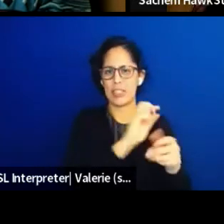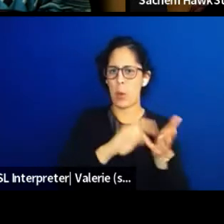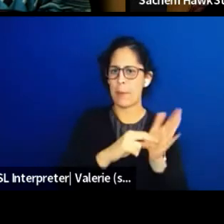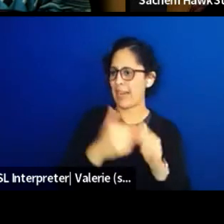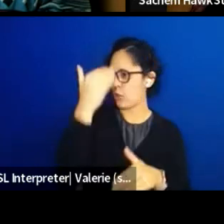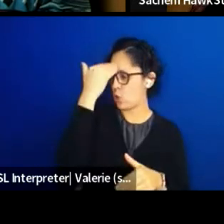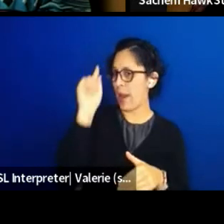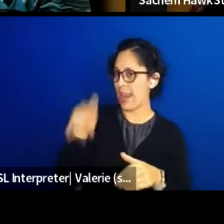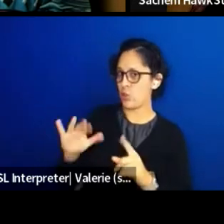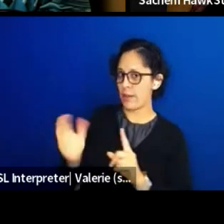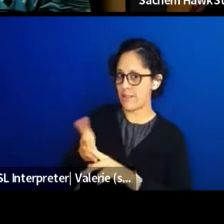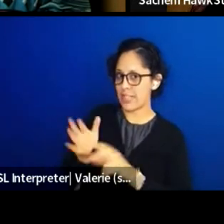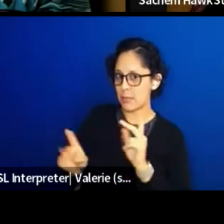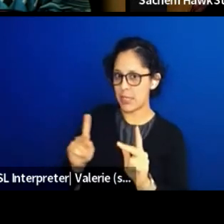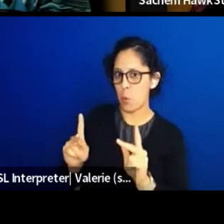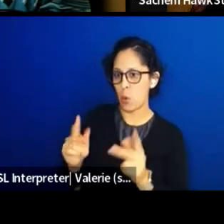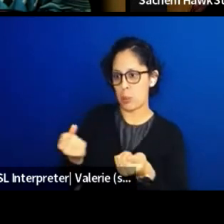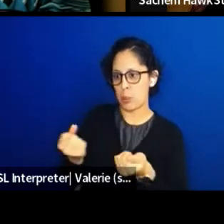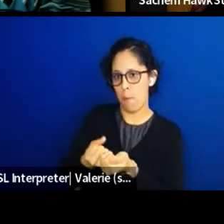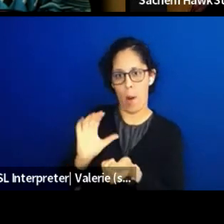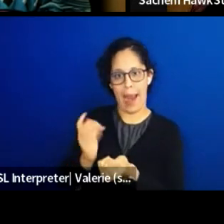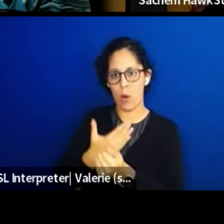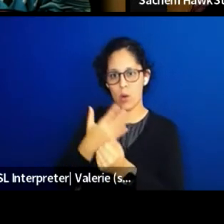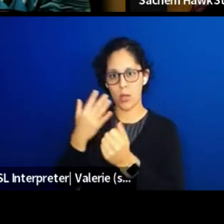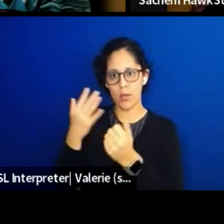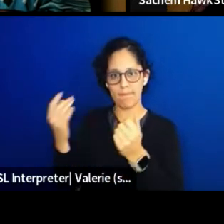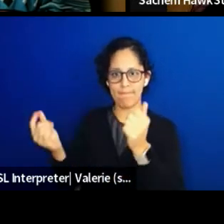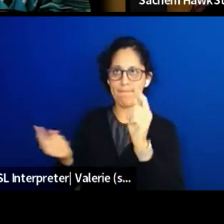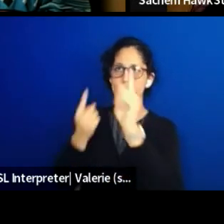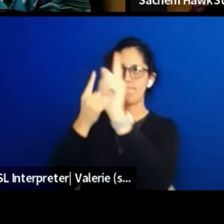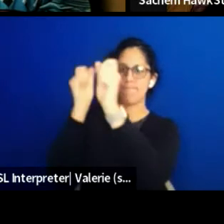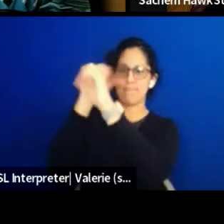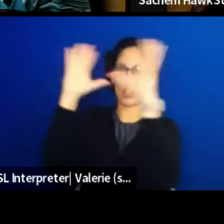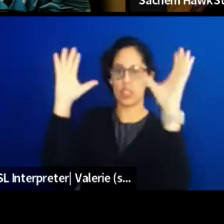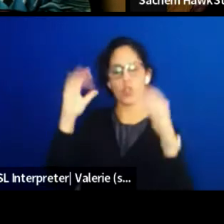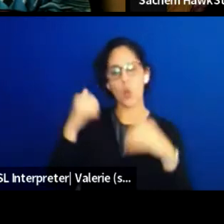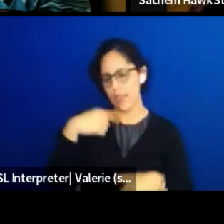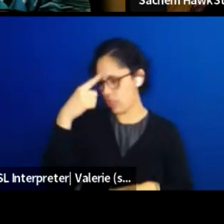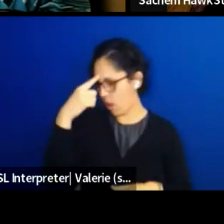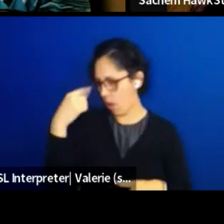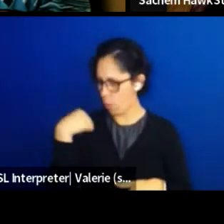And so by saying that when we had ceremony on one of the things that I thought was so important was